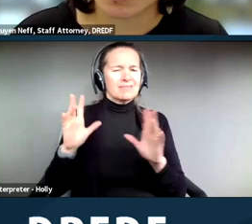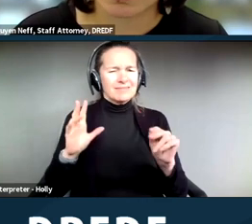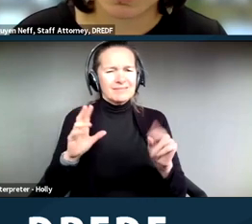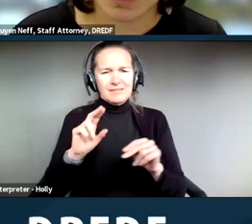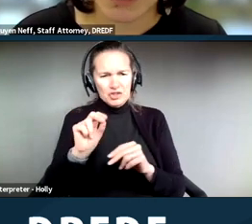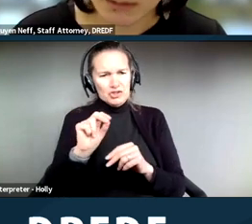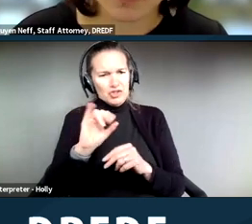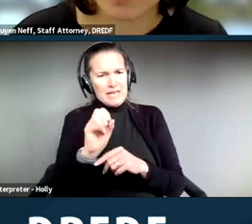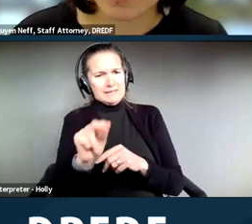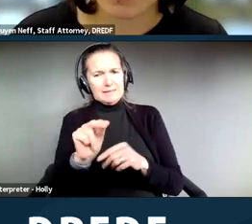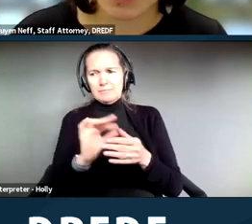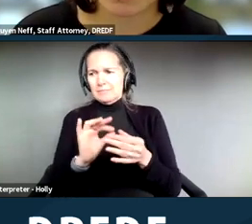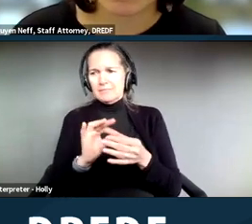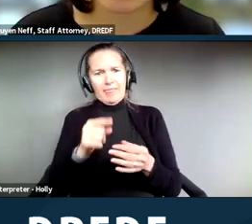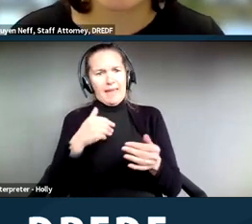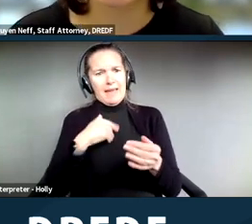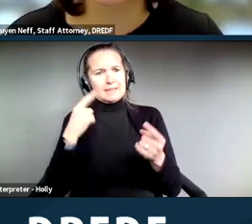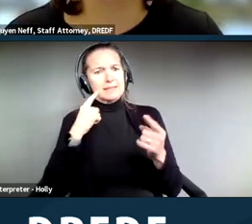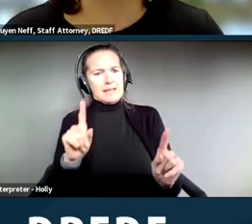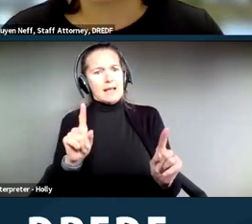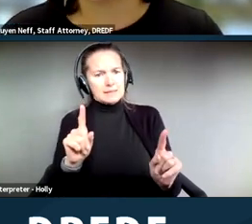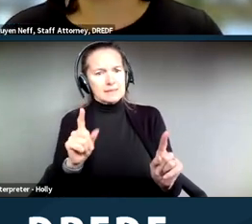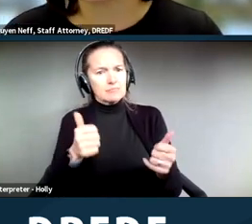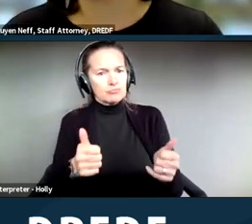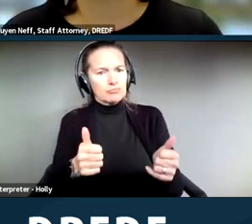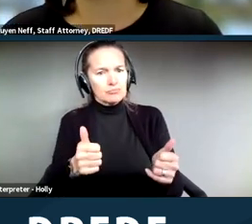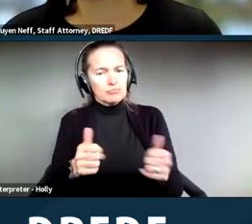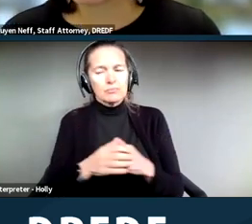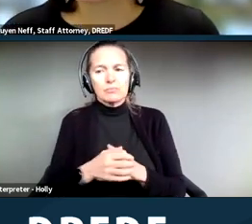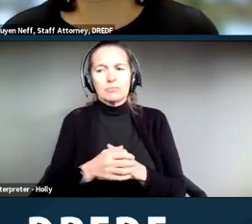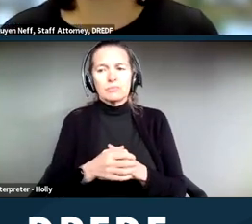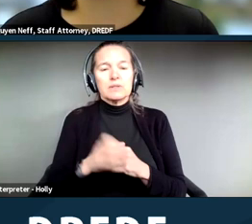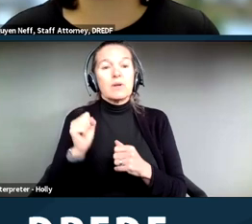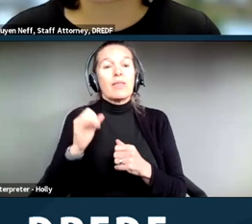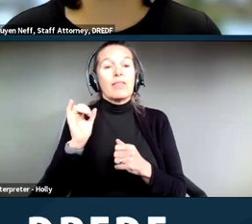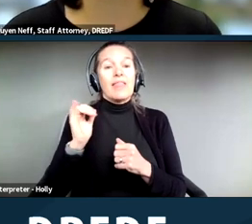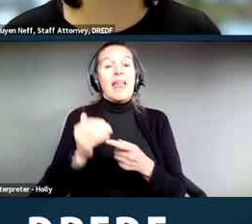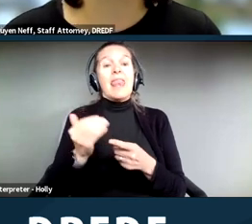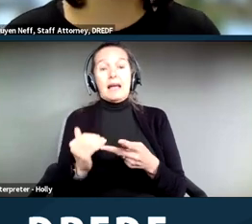in asking for reasonable accommodations, and that kind of brings to the next point in that we don't